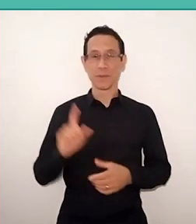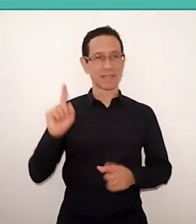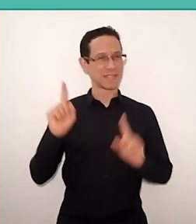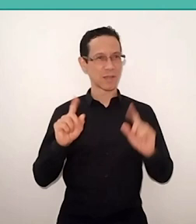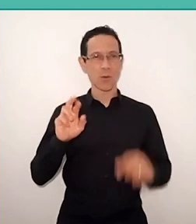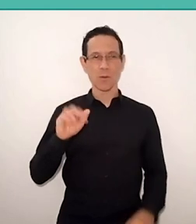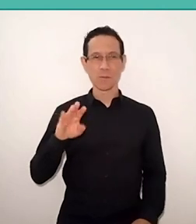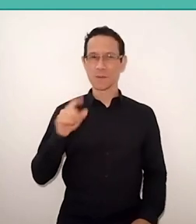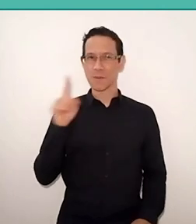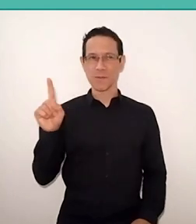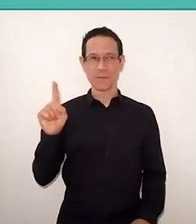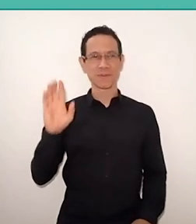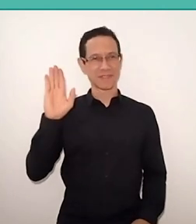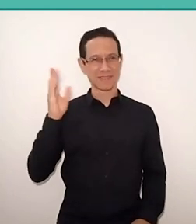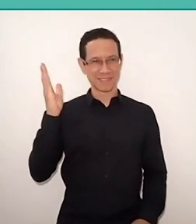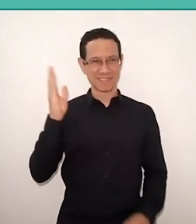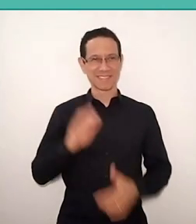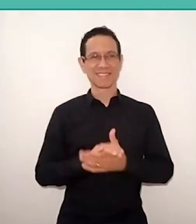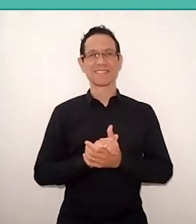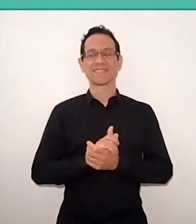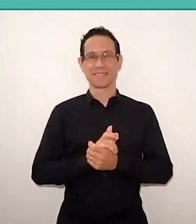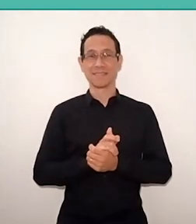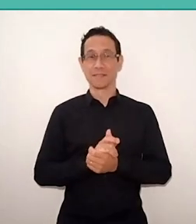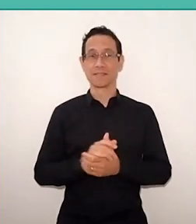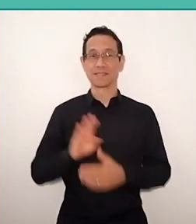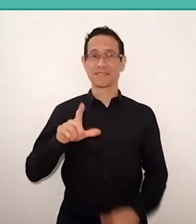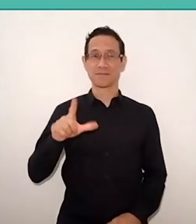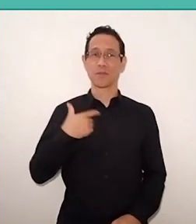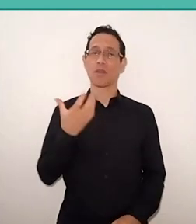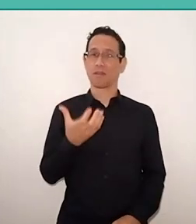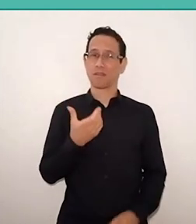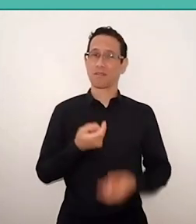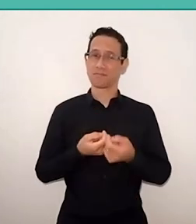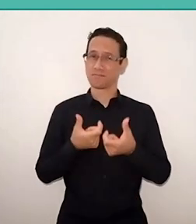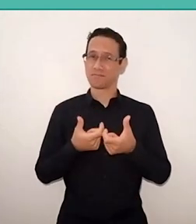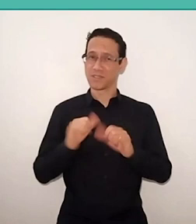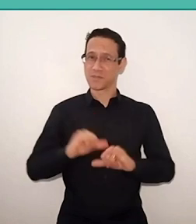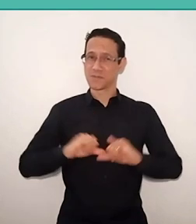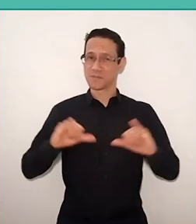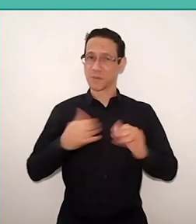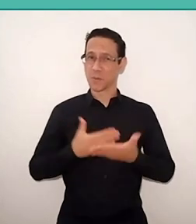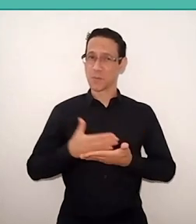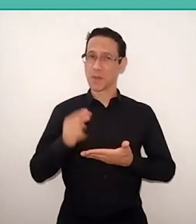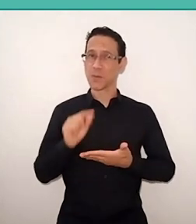It's me. Here's the thing, Bel. I was wanting to offer you, from the beginning, and left it to the end.